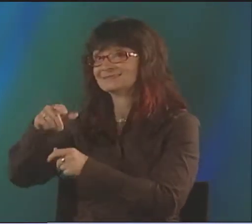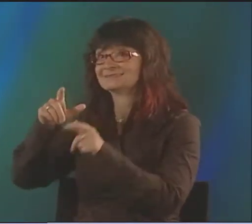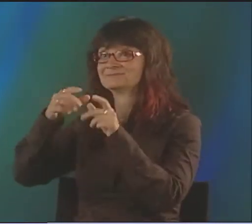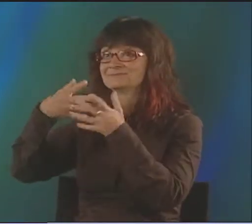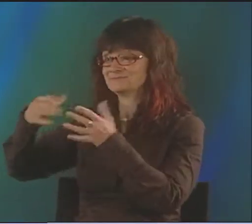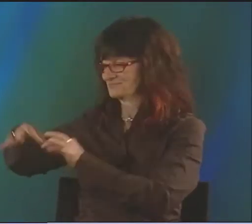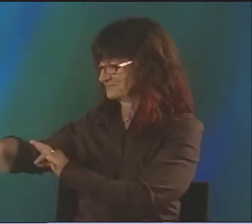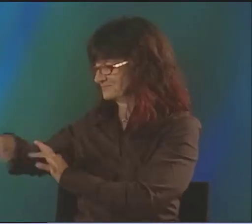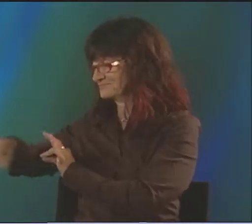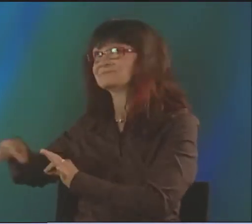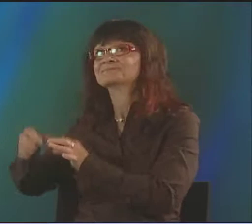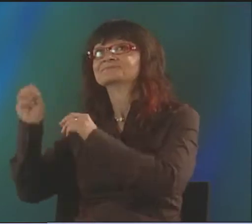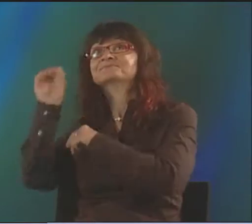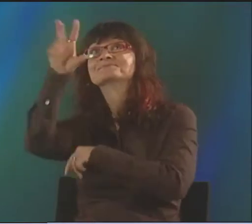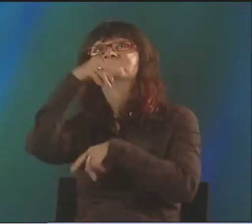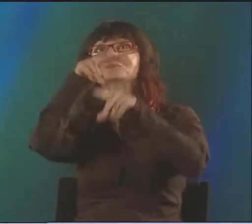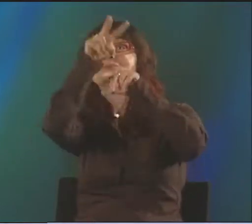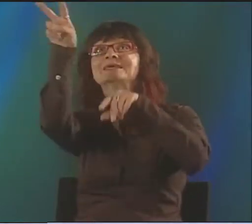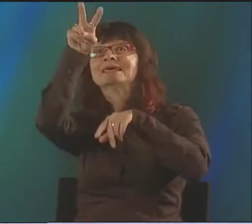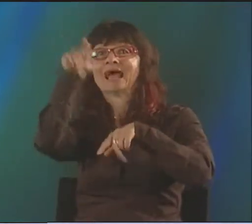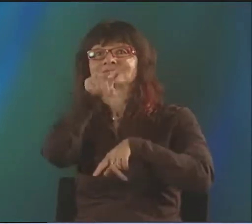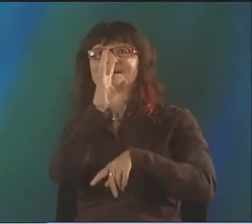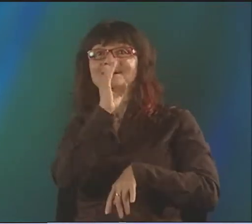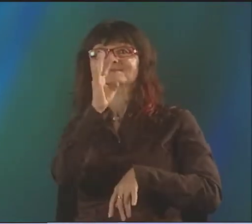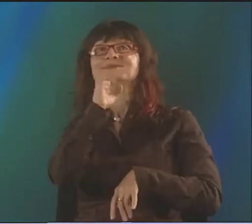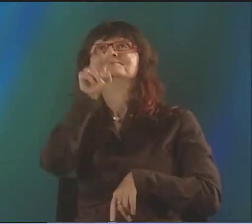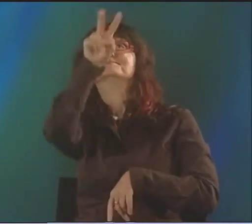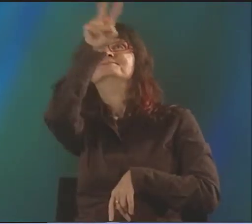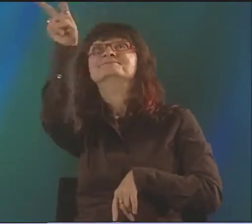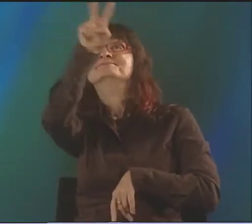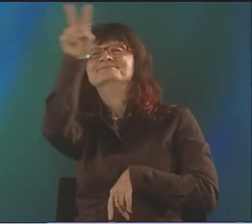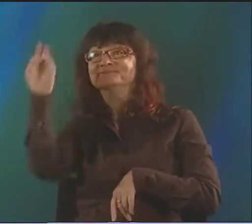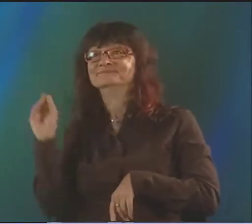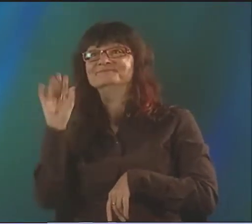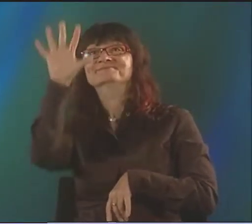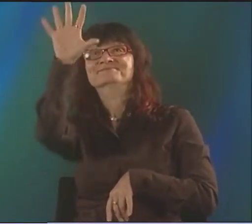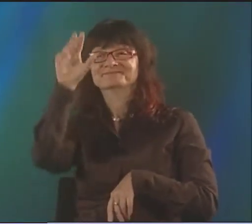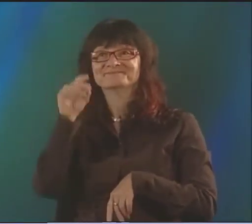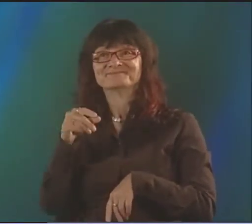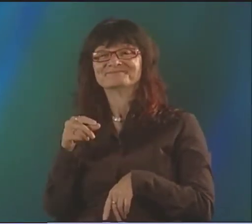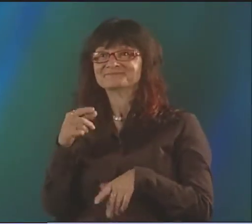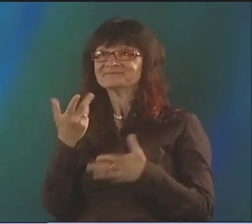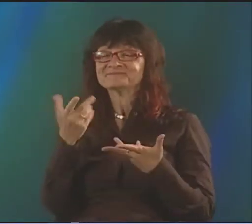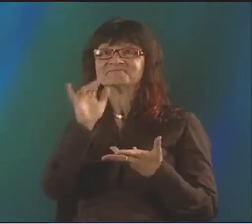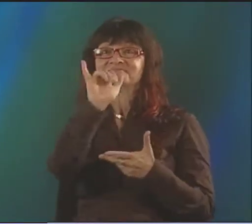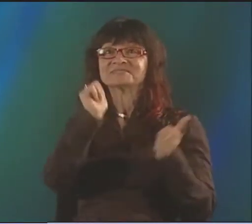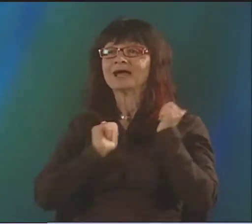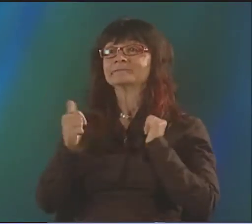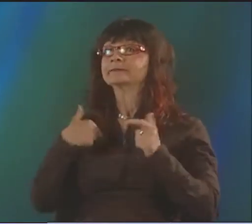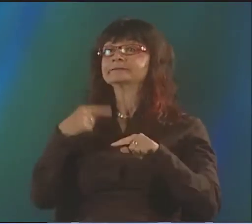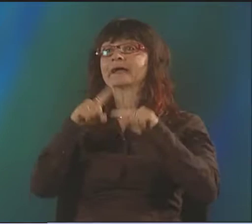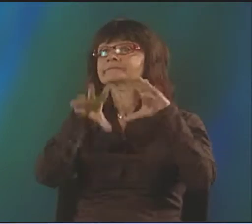AND WHAT THEY WOULD DO IS HAVE THE CAPTIONS PROJECTED OVER THE TOP OF THE STAGE FOR PEOPLE TO READ.